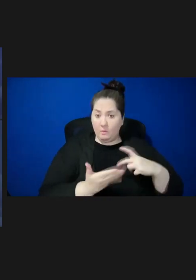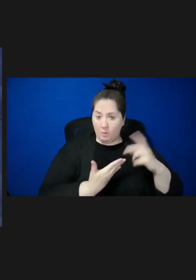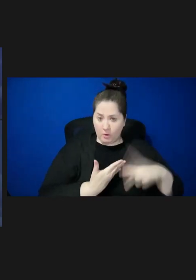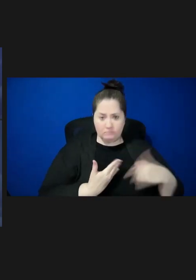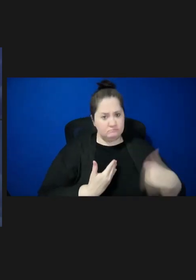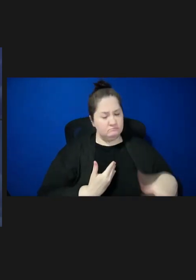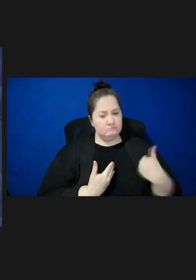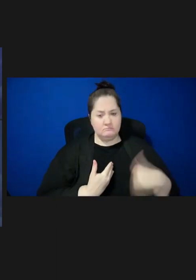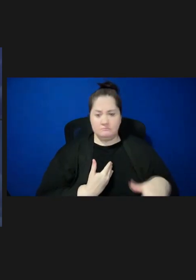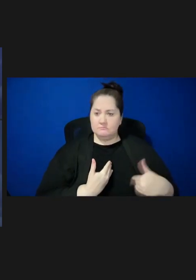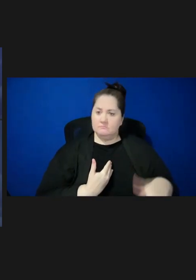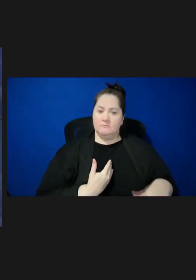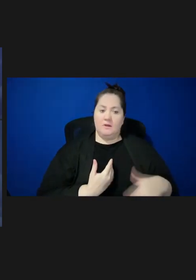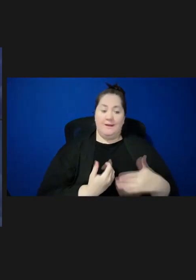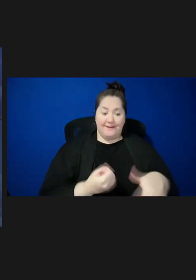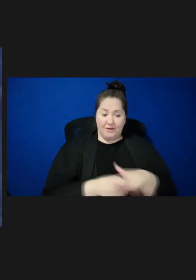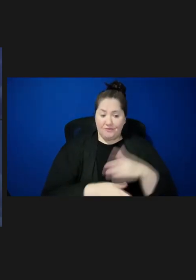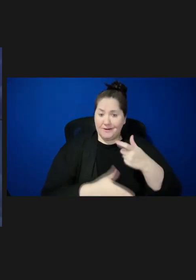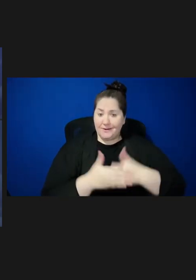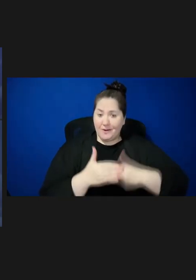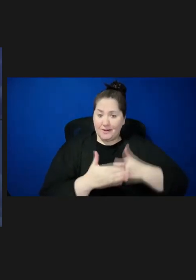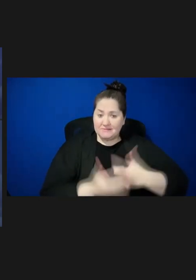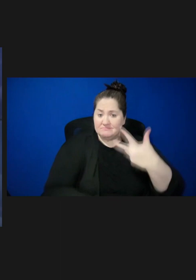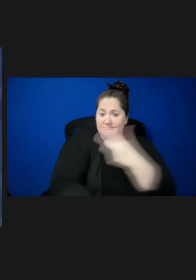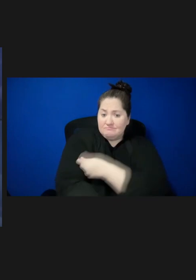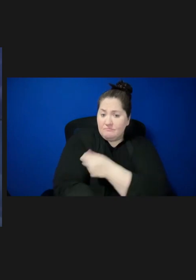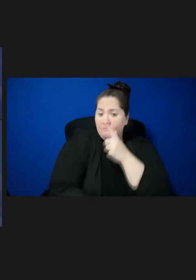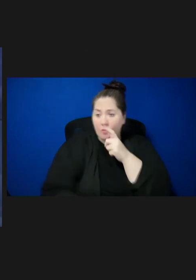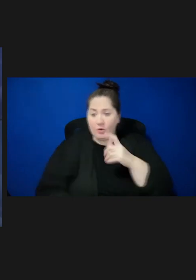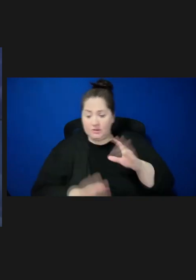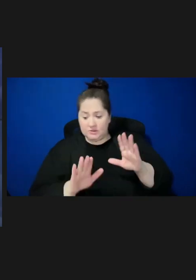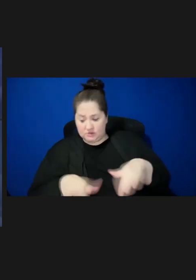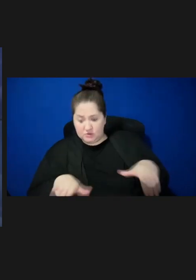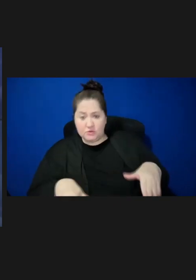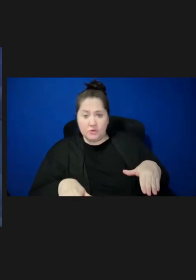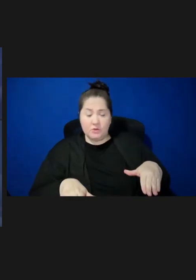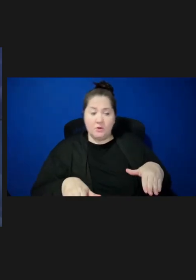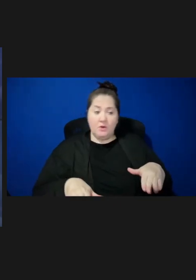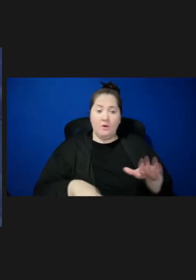which covers the cost of vaccines for eligible children whose families may not